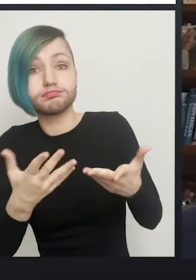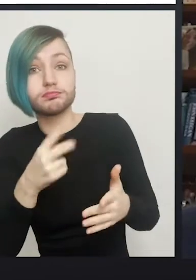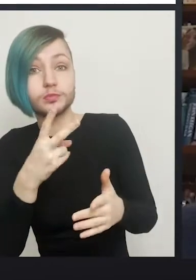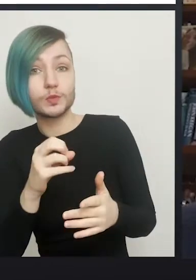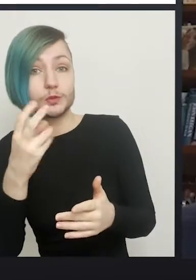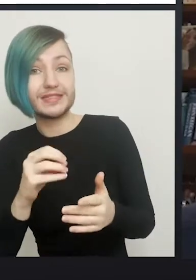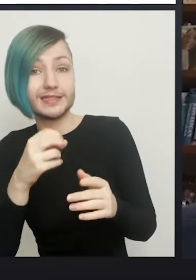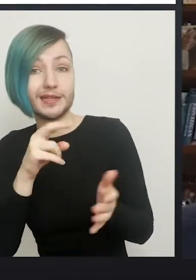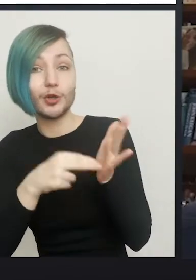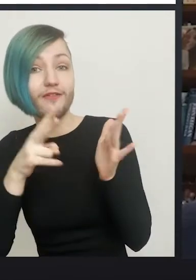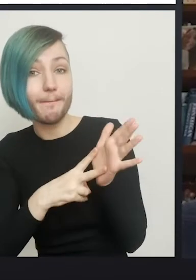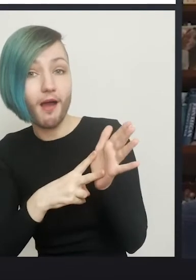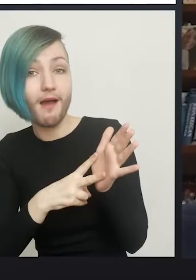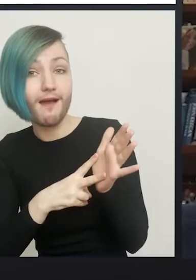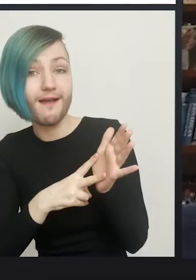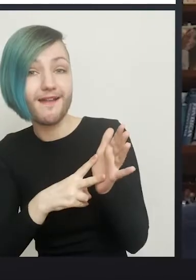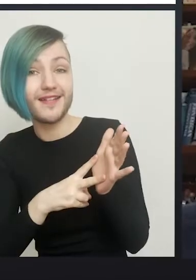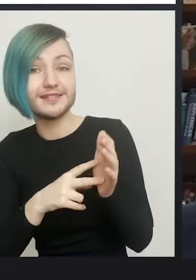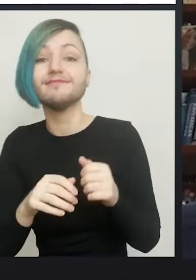Yeah, as of now. Cause things are shifting so much at the moment.